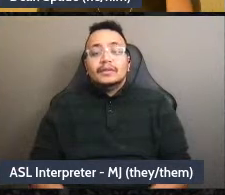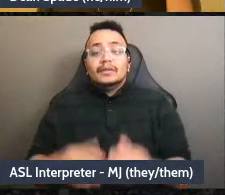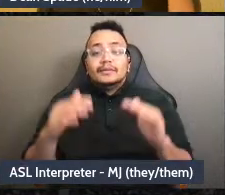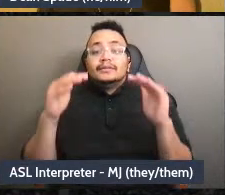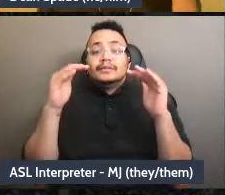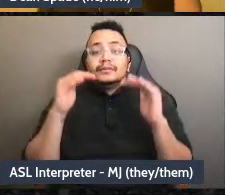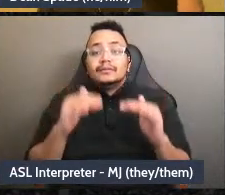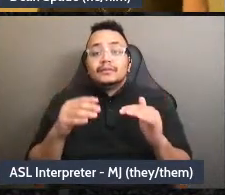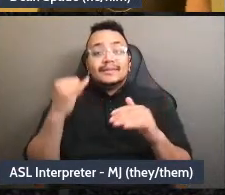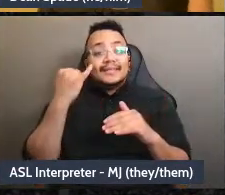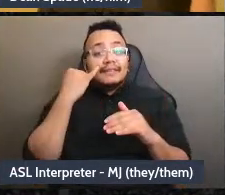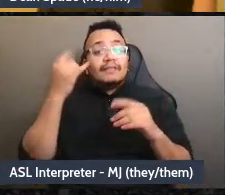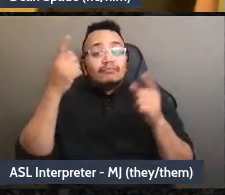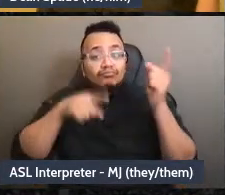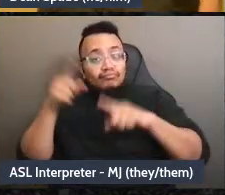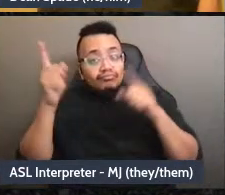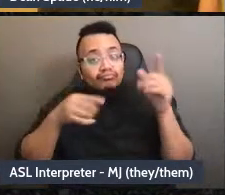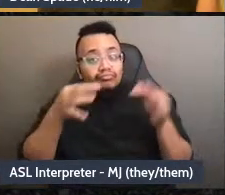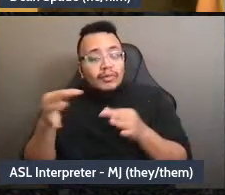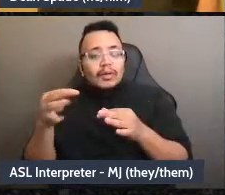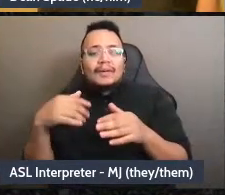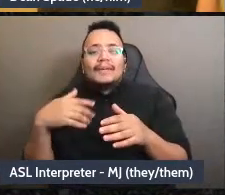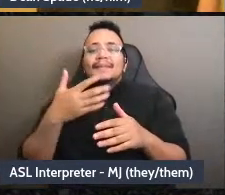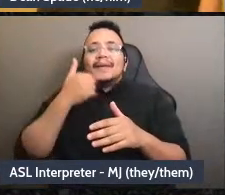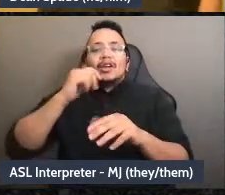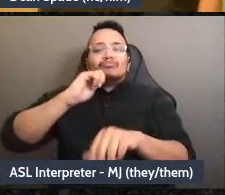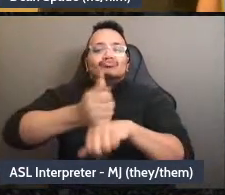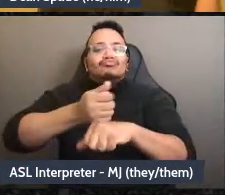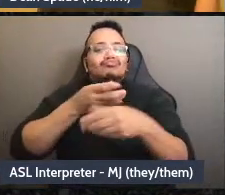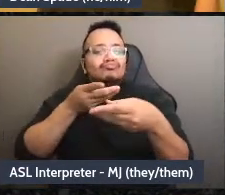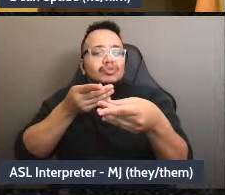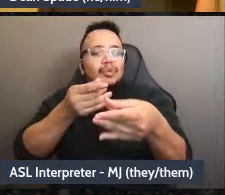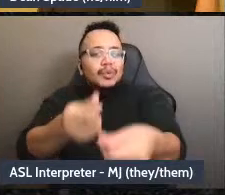implementation because we all were part of making the decisions so we're willing and interested